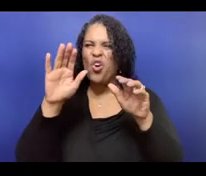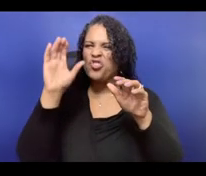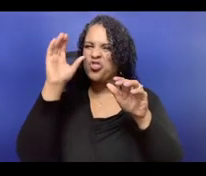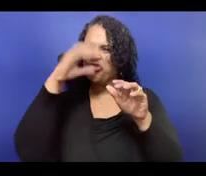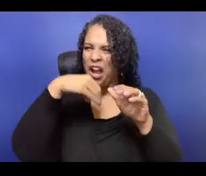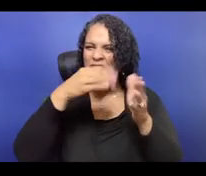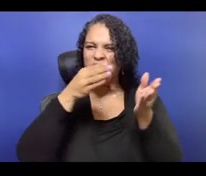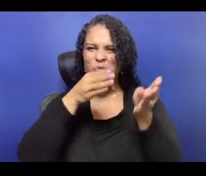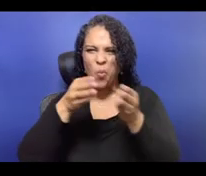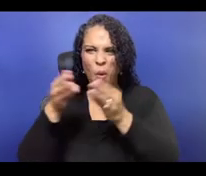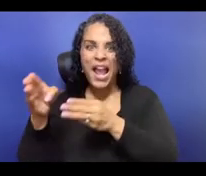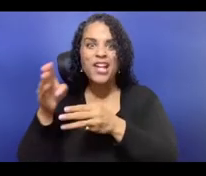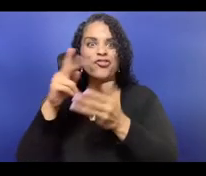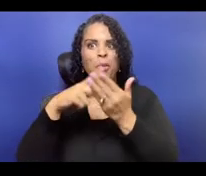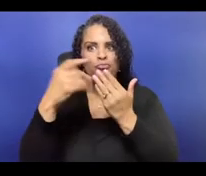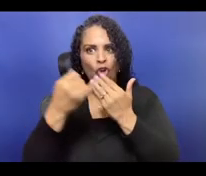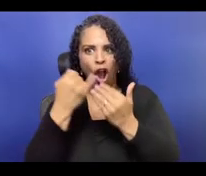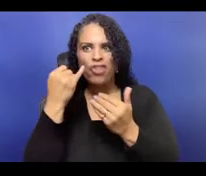so I've worked on a web comic, so that's been fun, too.